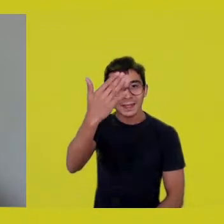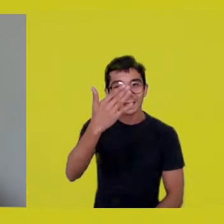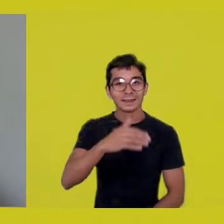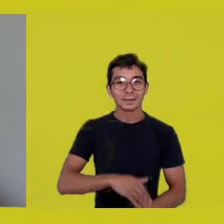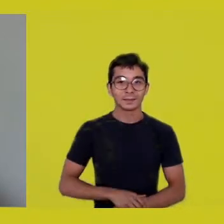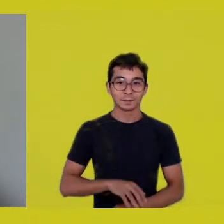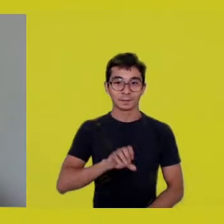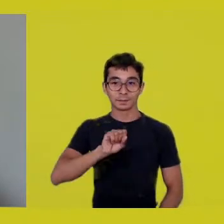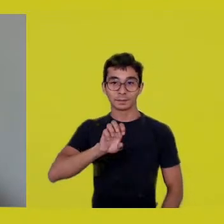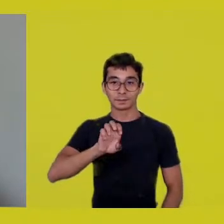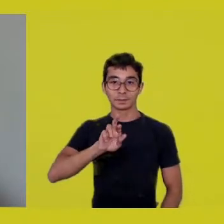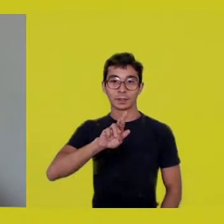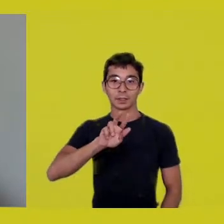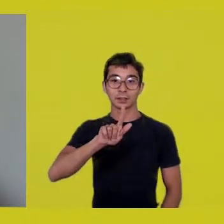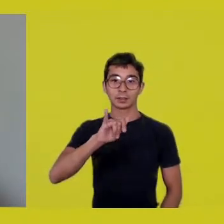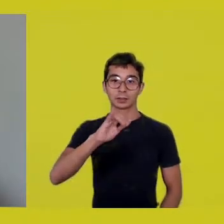Well,